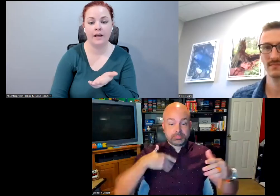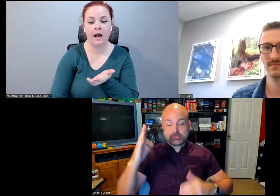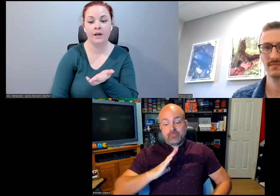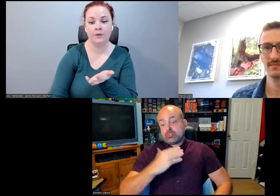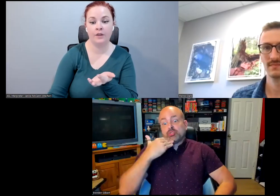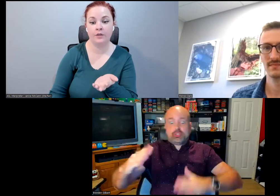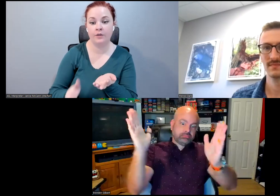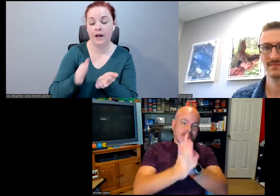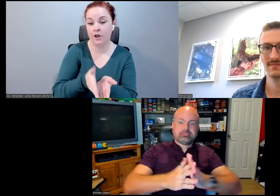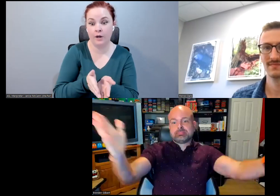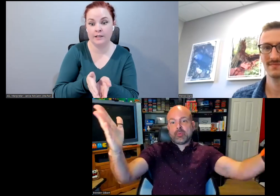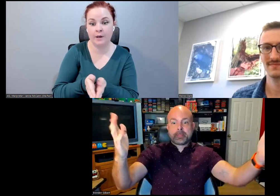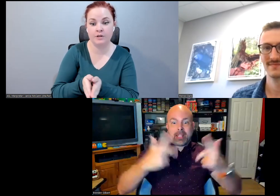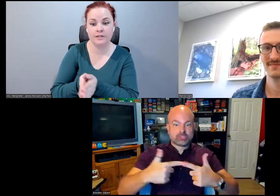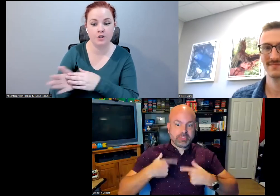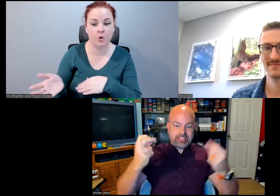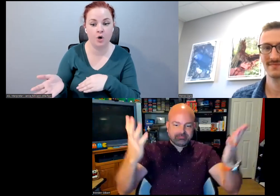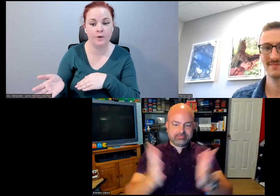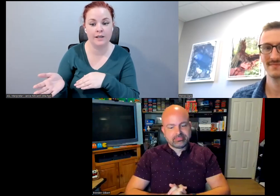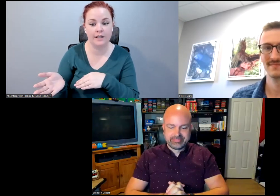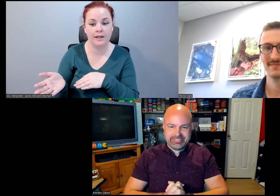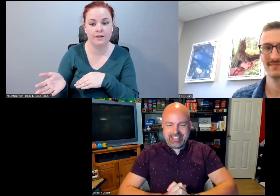Brenden: Okay, yeah. I can go into my presentation or we